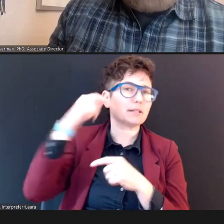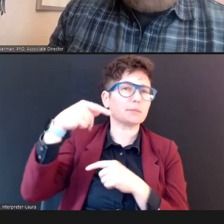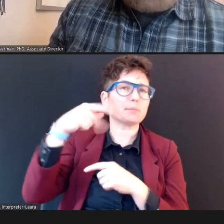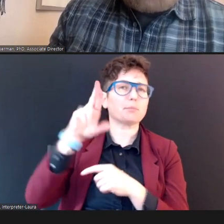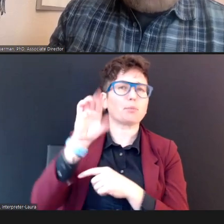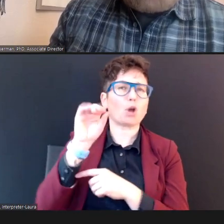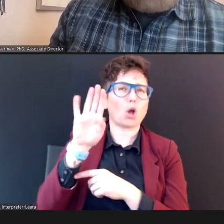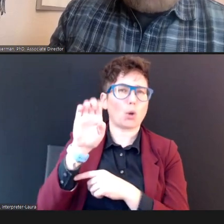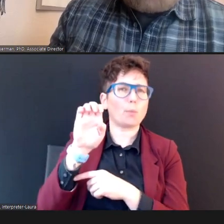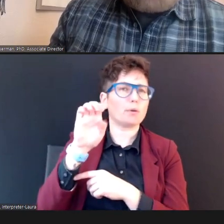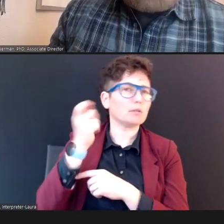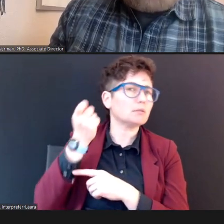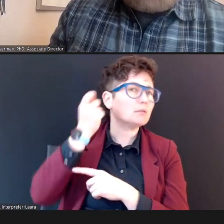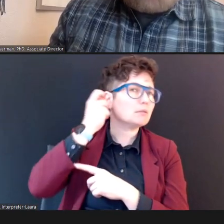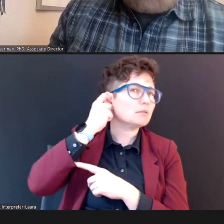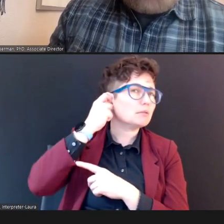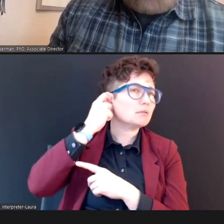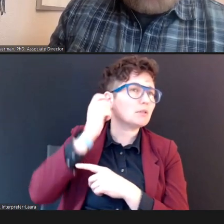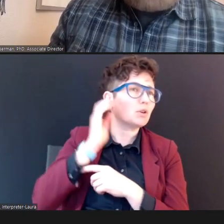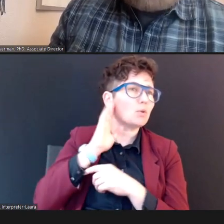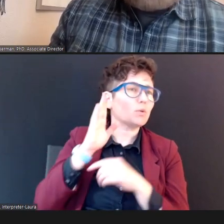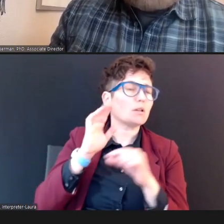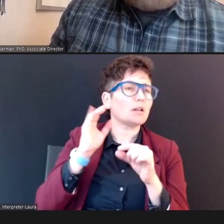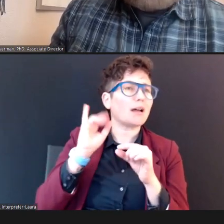have put a -- a disposable cover has been put on it or placed on it;